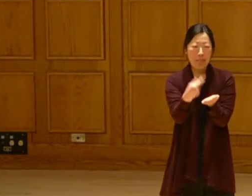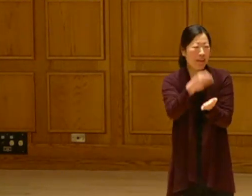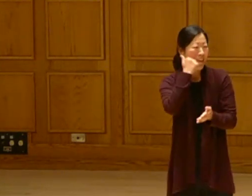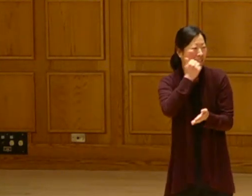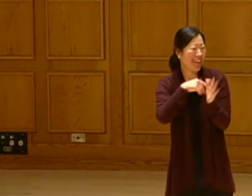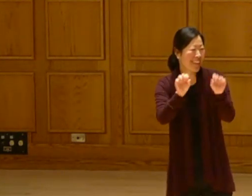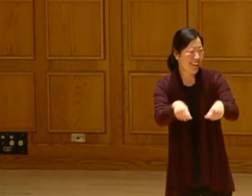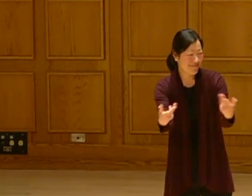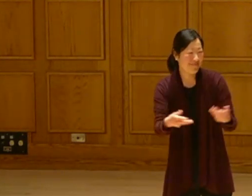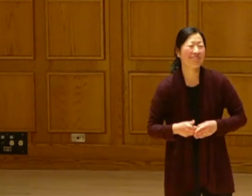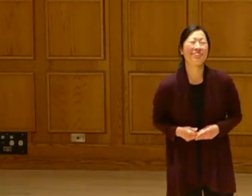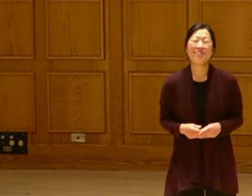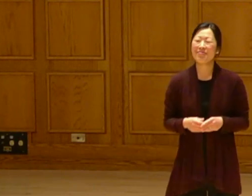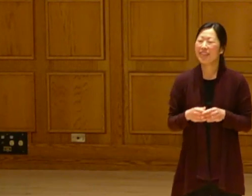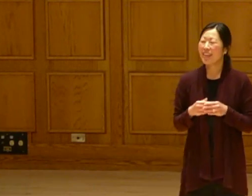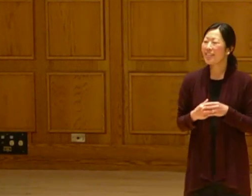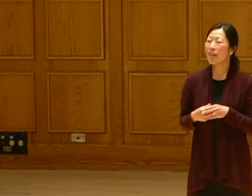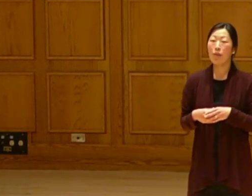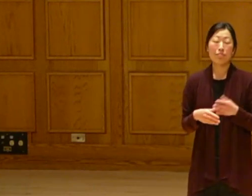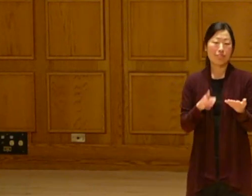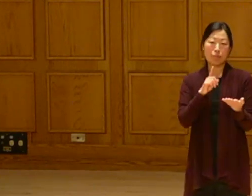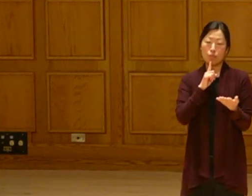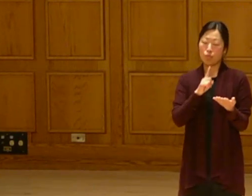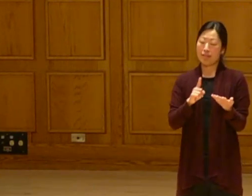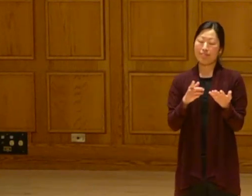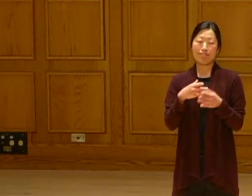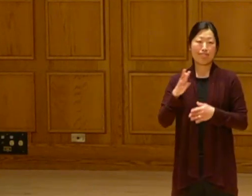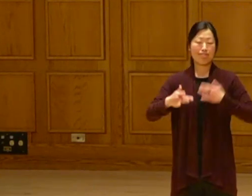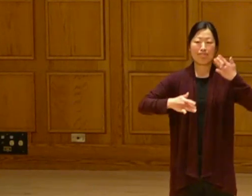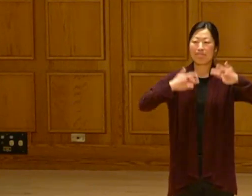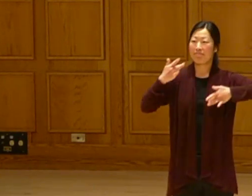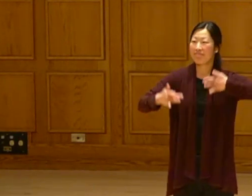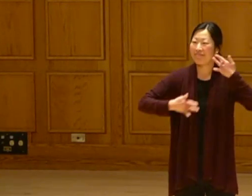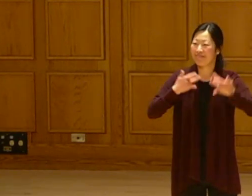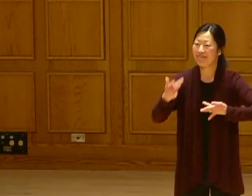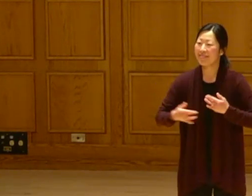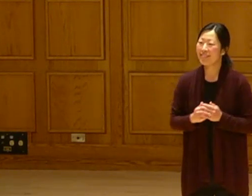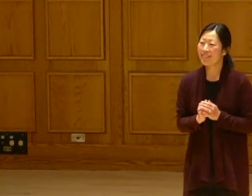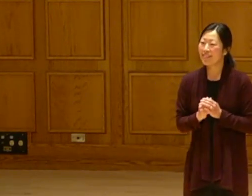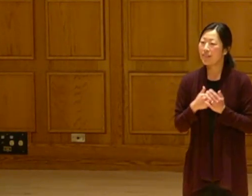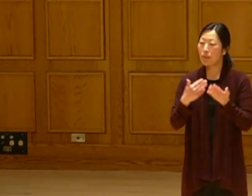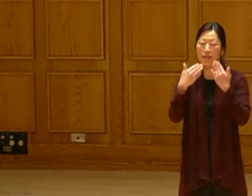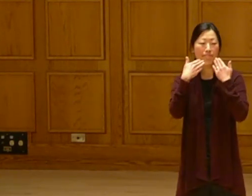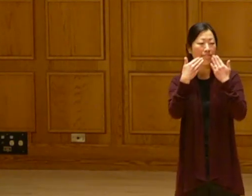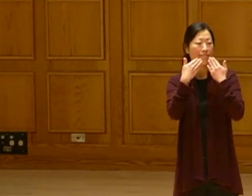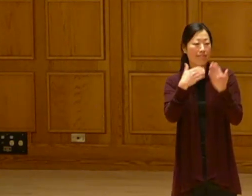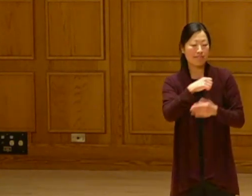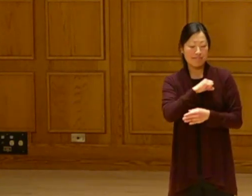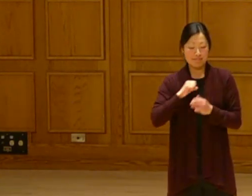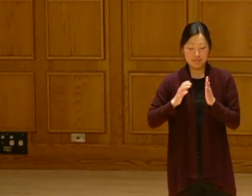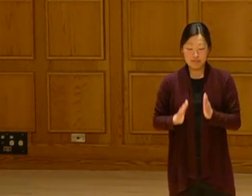He makes a lot of sense. We can make money every day. This has been really exciting.